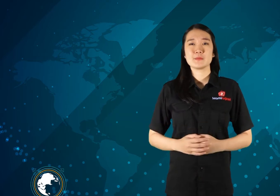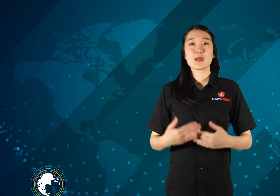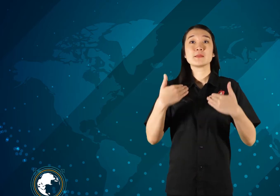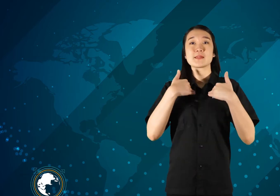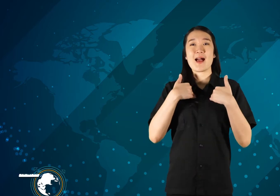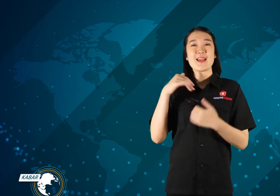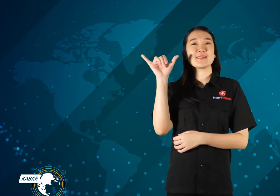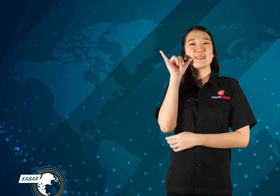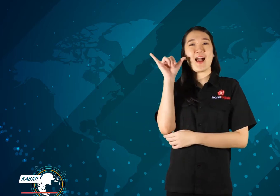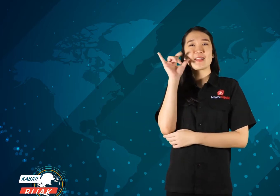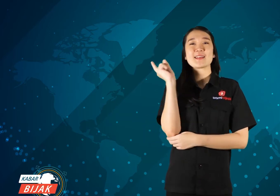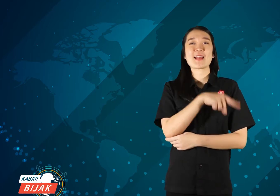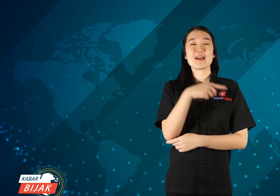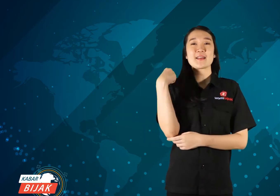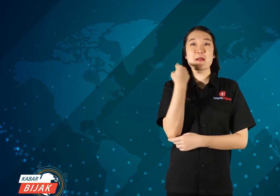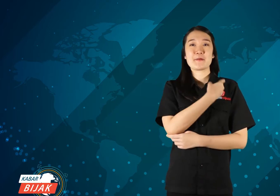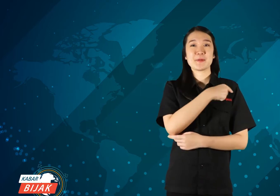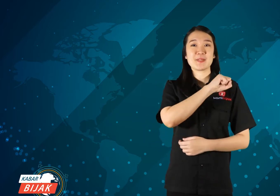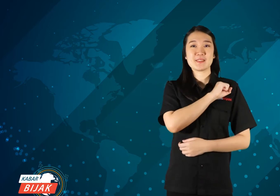I'm Yani from KamiBijak.